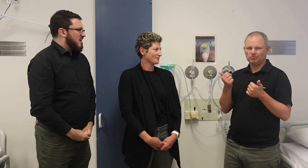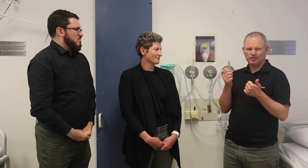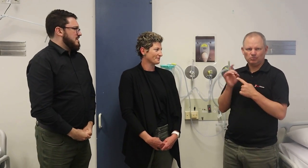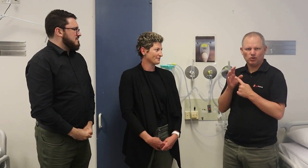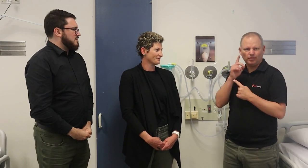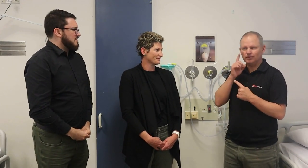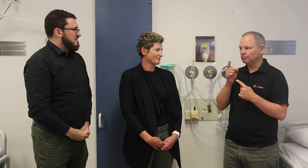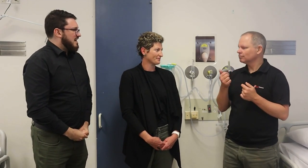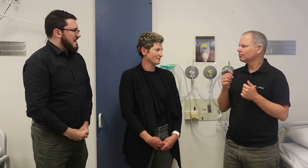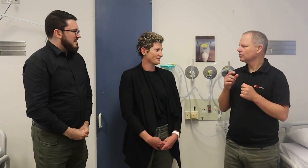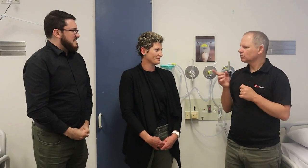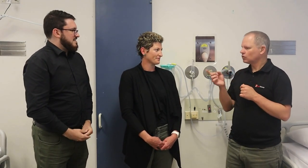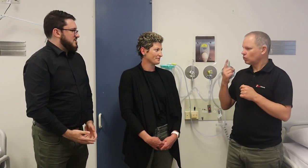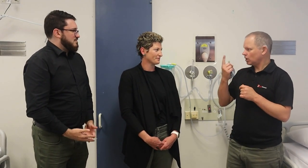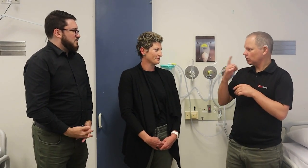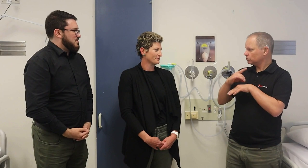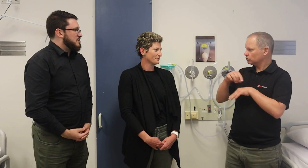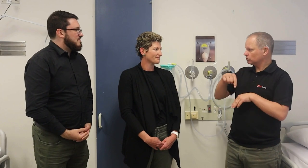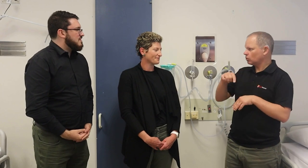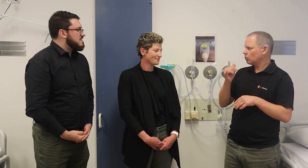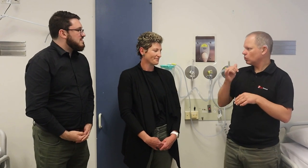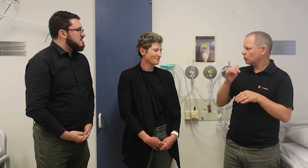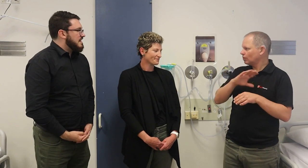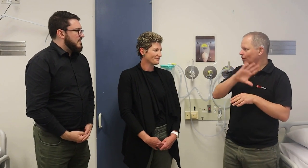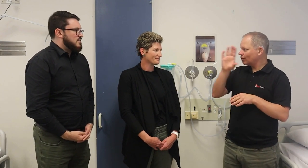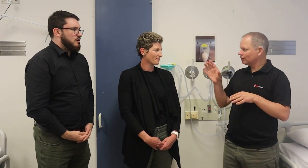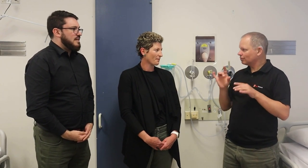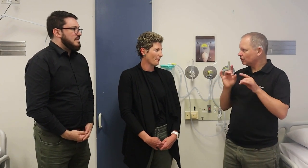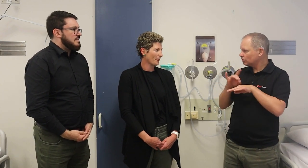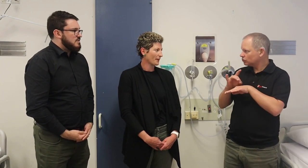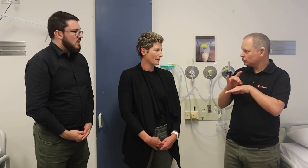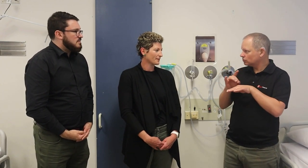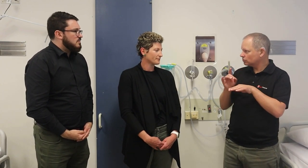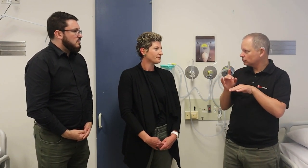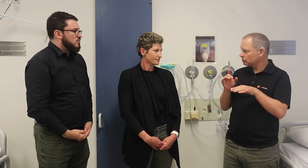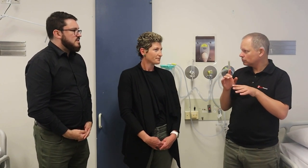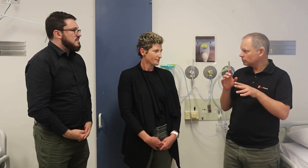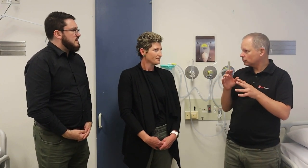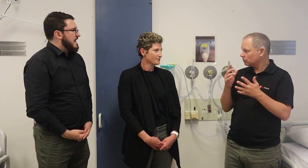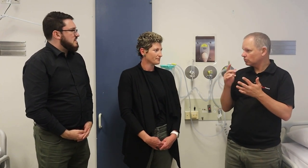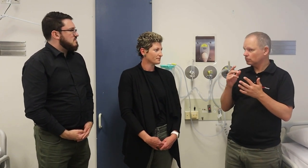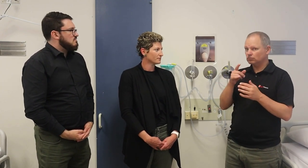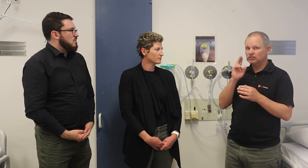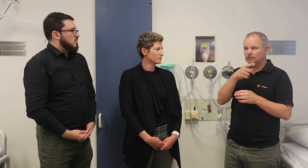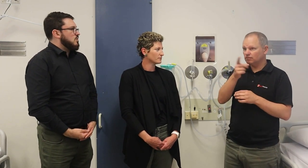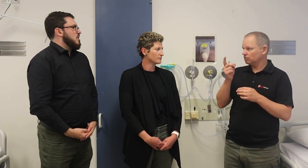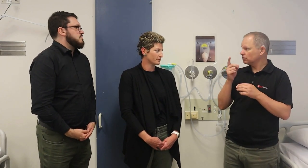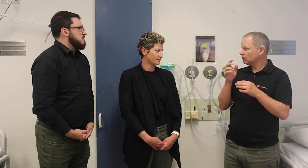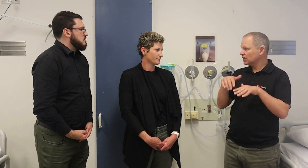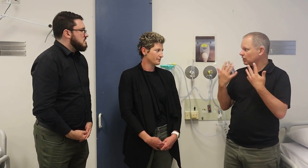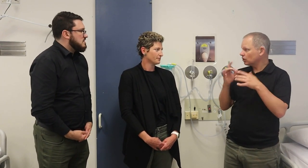Oh, wonderful. I think that's such an important service. Now, is it only at this hospital or is it at all hospitals?